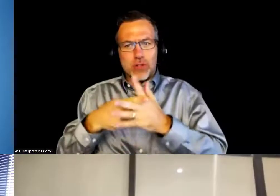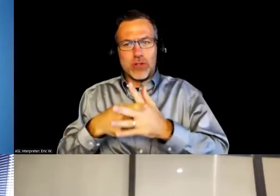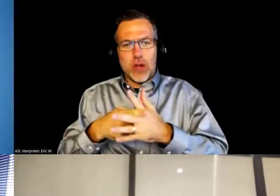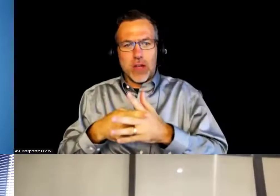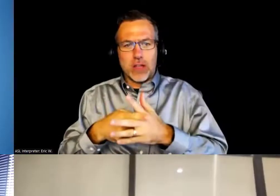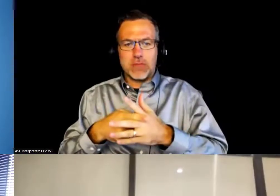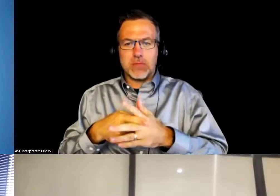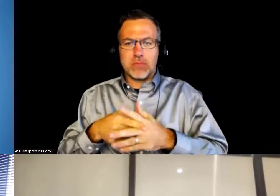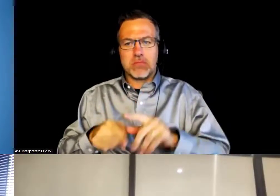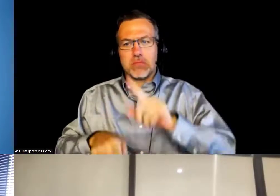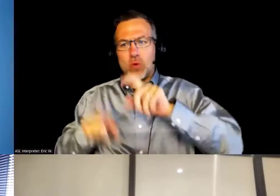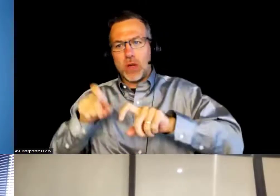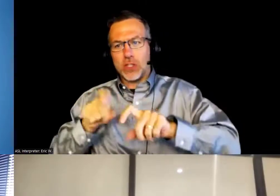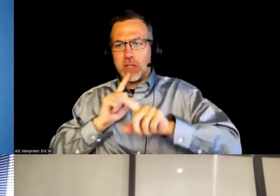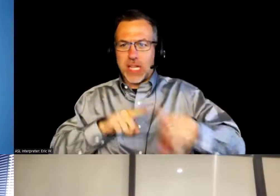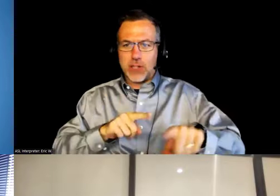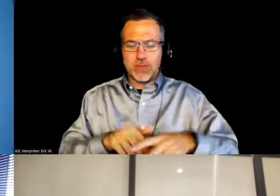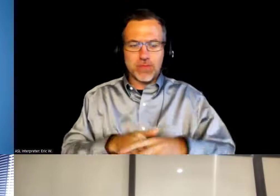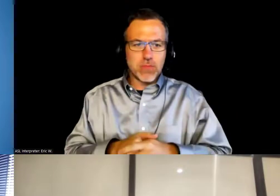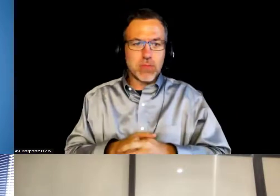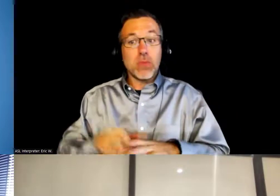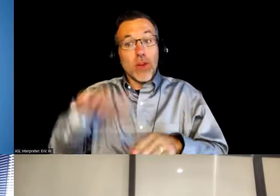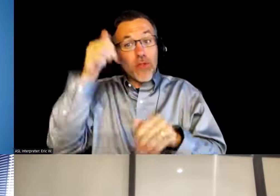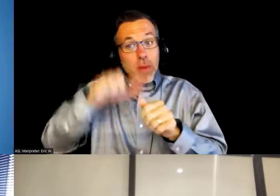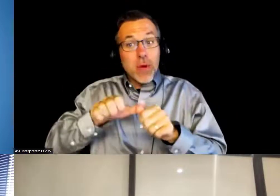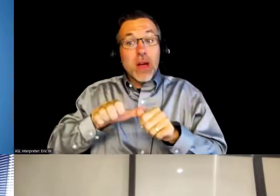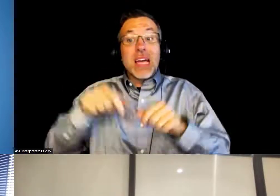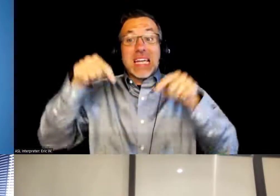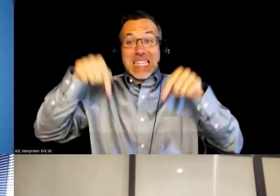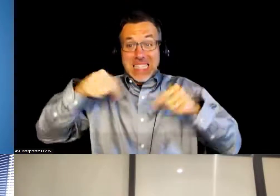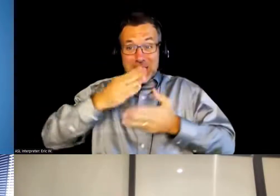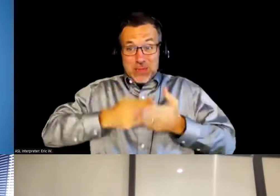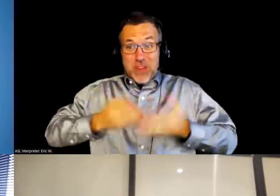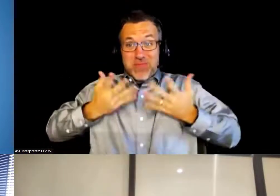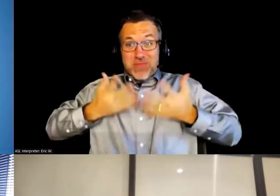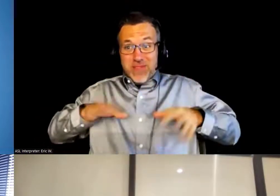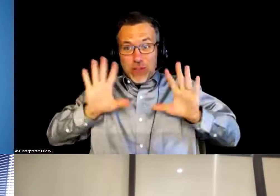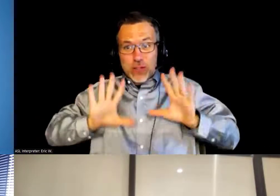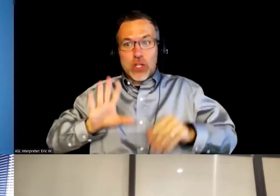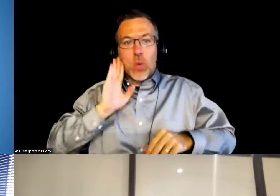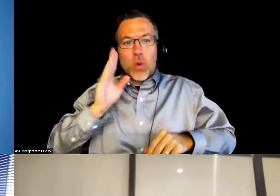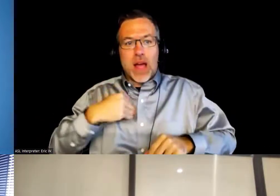and I want to remind everyone that right after this, we'll have our LRP Ambassadors Corner,